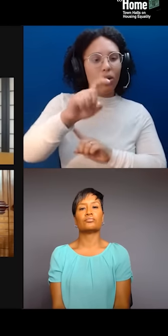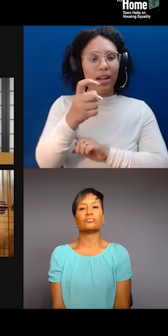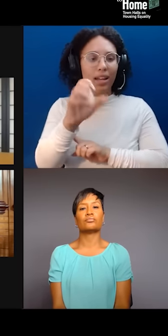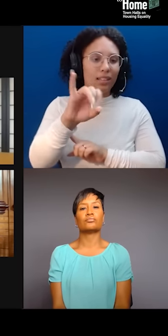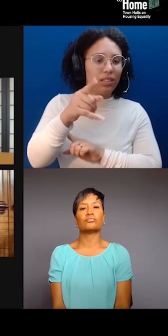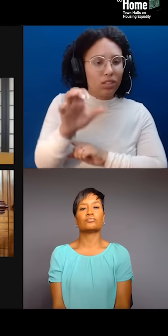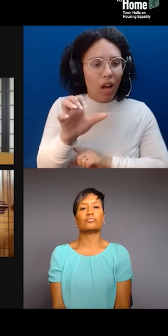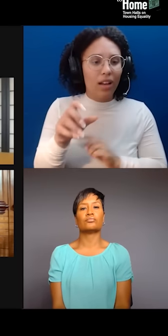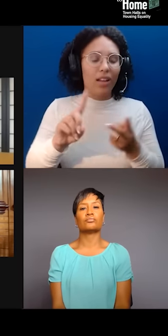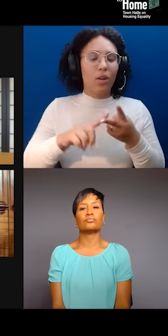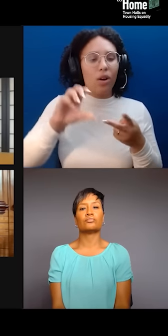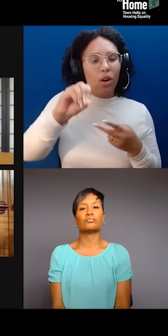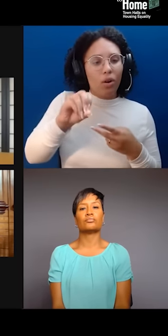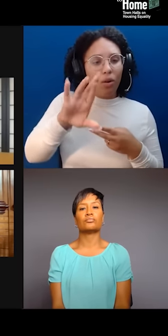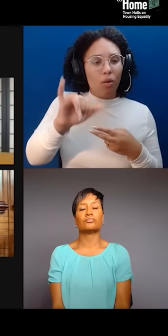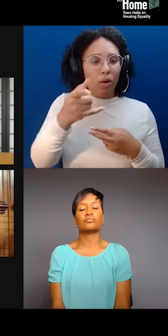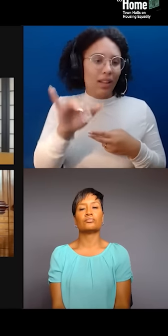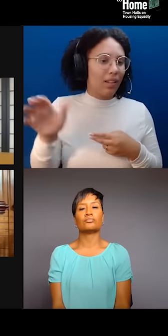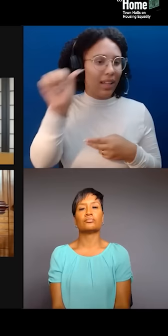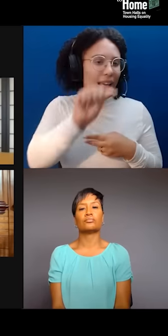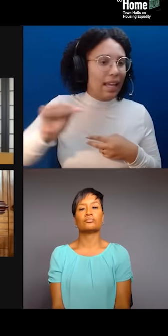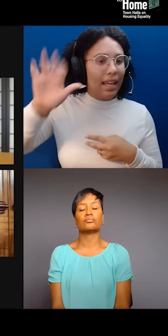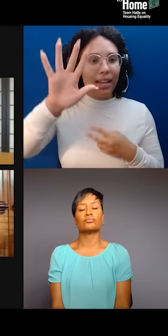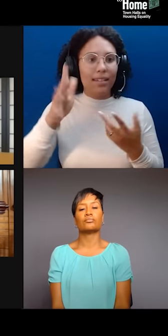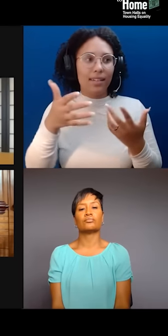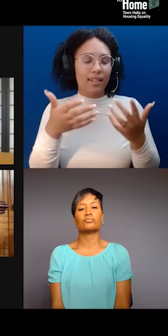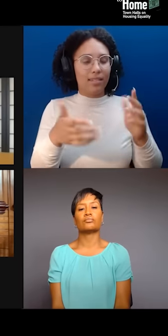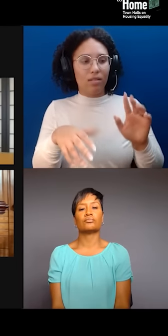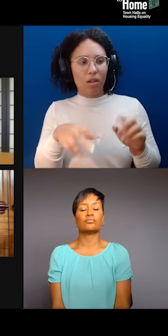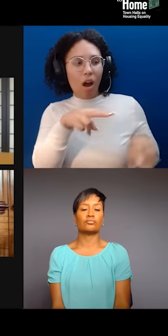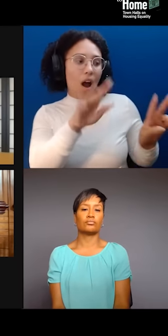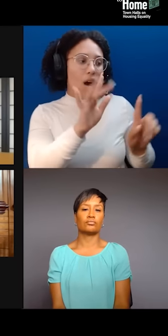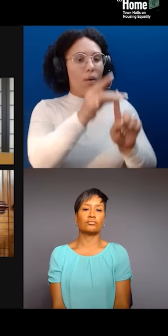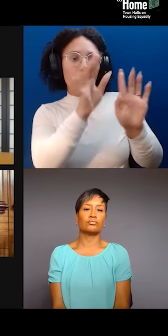That are coming to visit Chinatown. And so, I think, you know, race is important, but economics is really important.